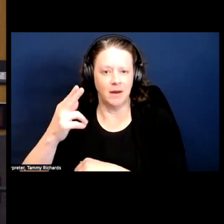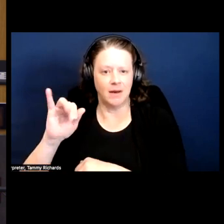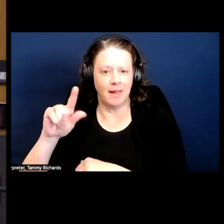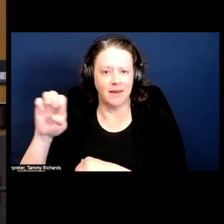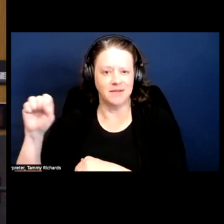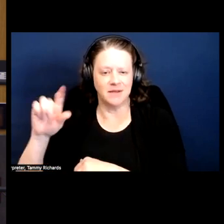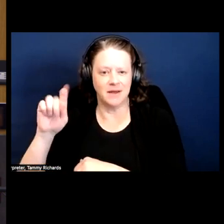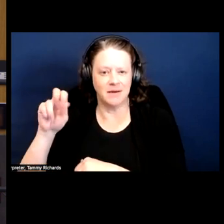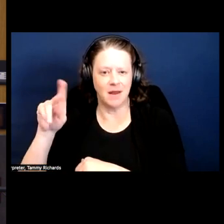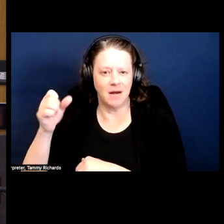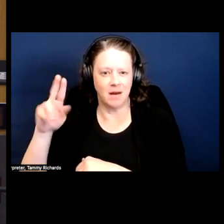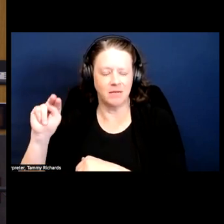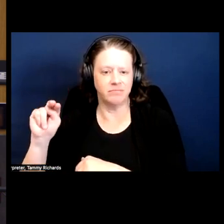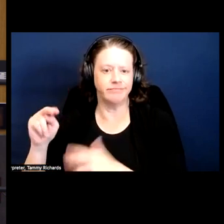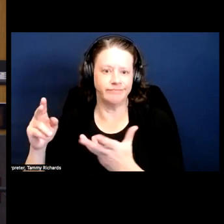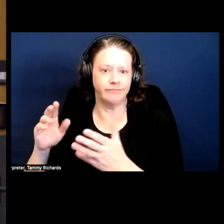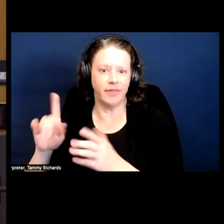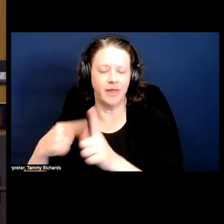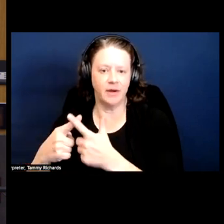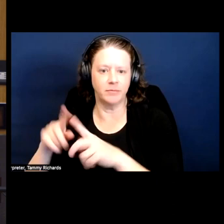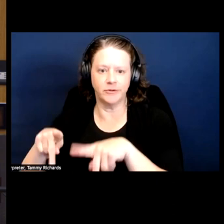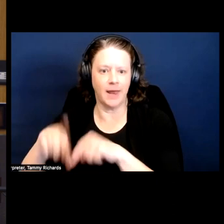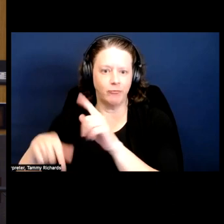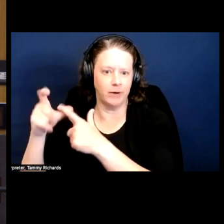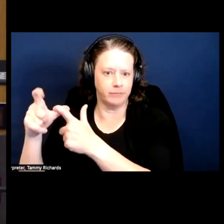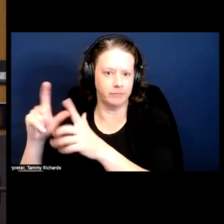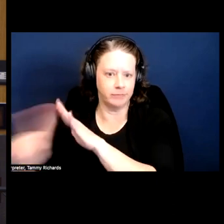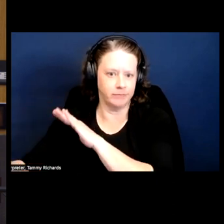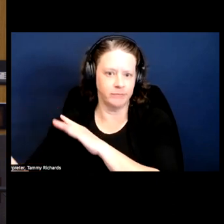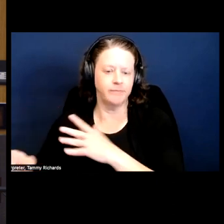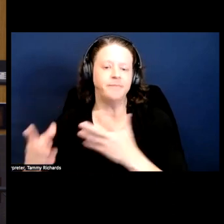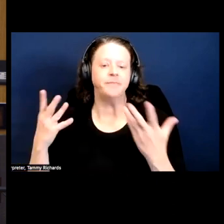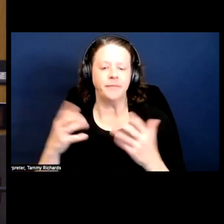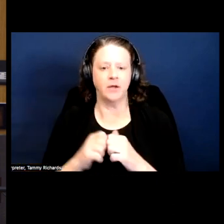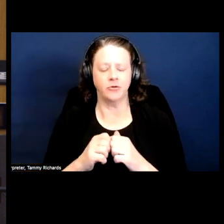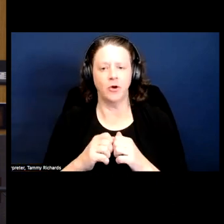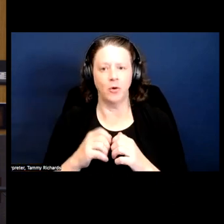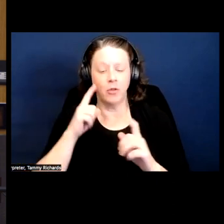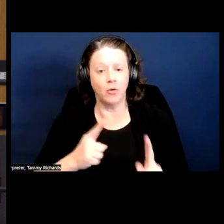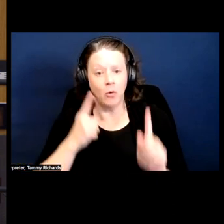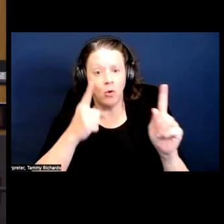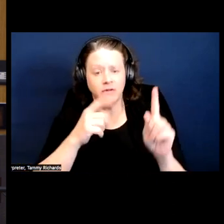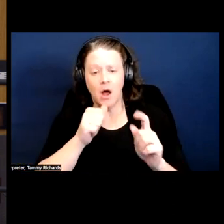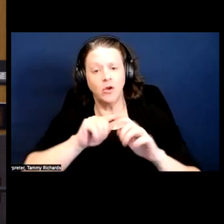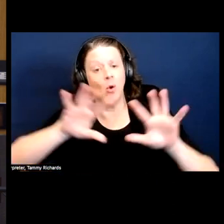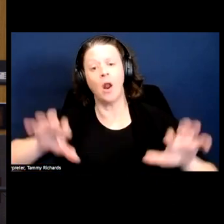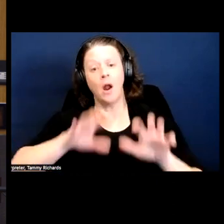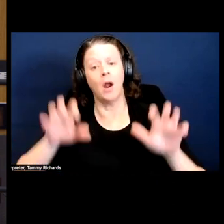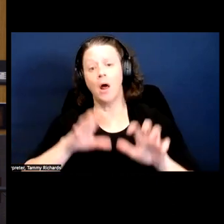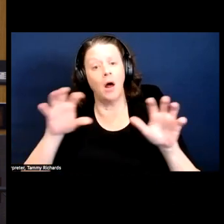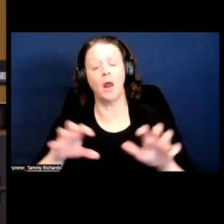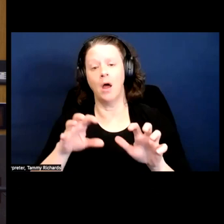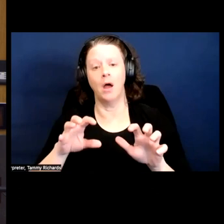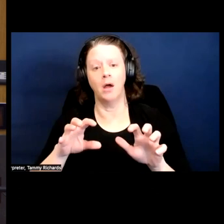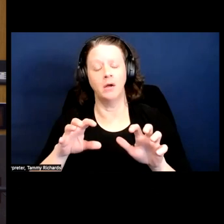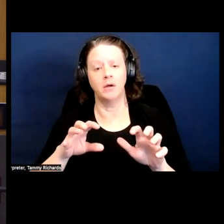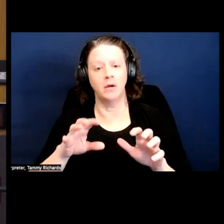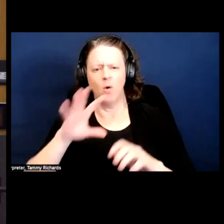In terms of -- I say in the book, the goal is not to aggrandize or trash, right, the